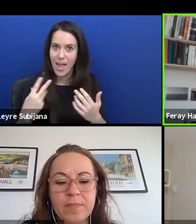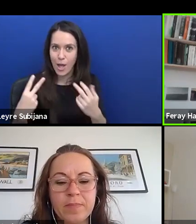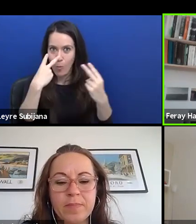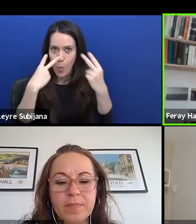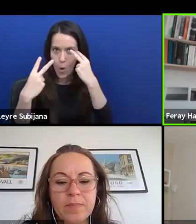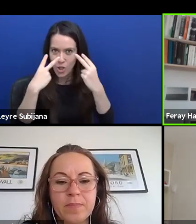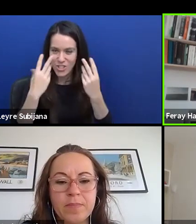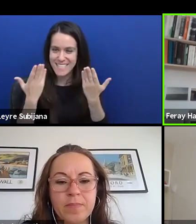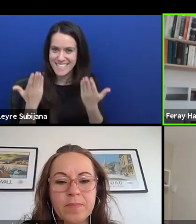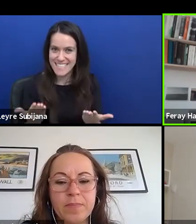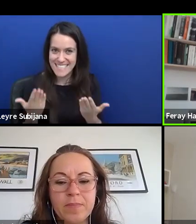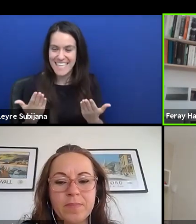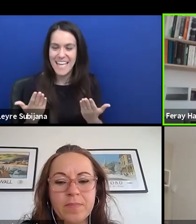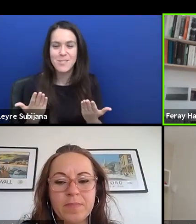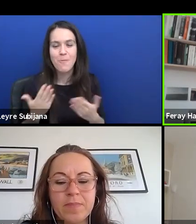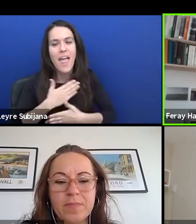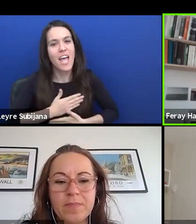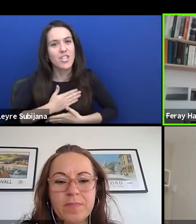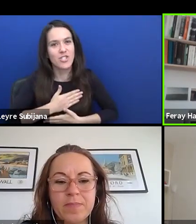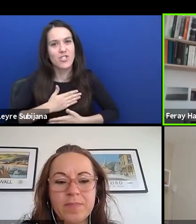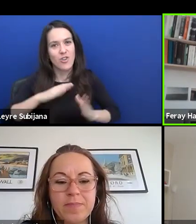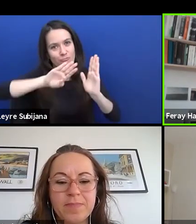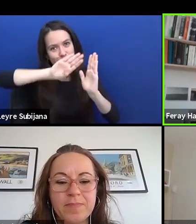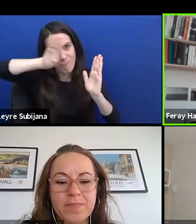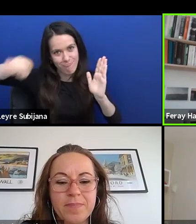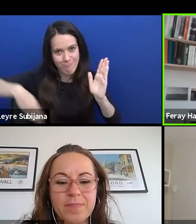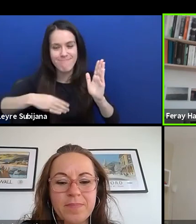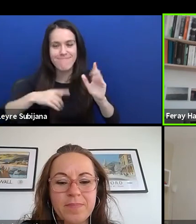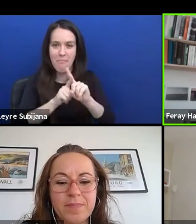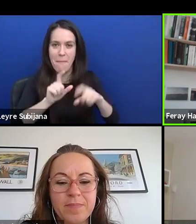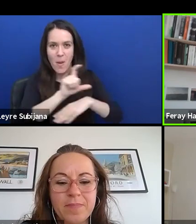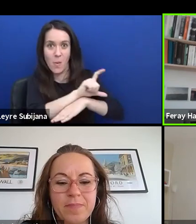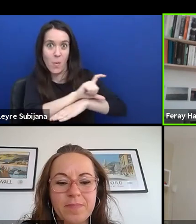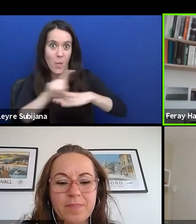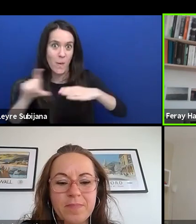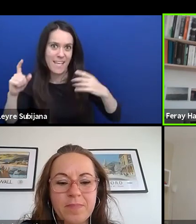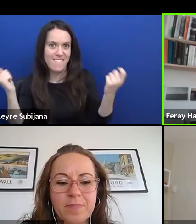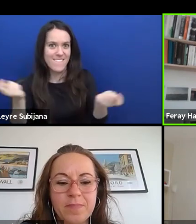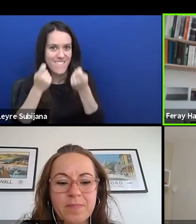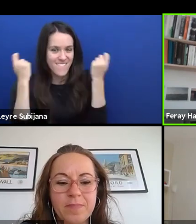So please enjoy the rest of the festival, remain committed and critical